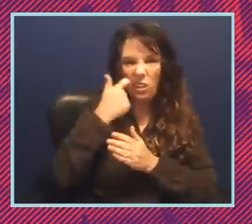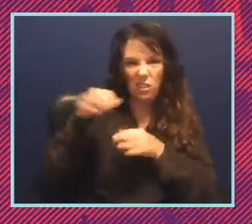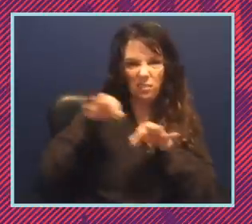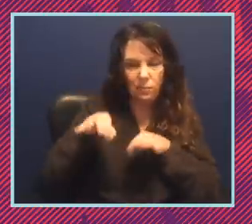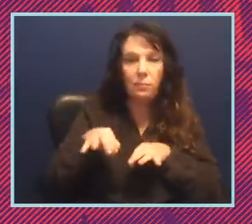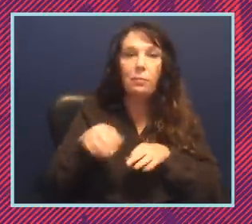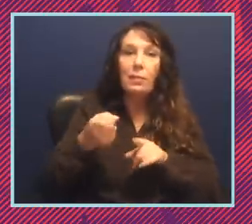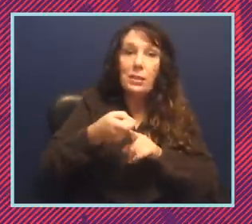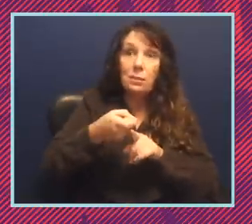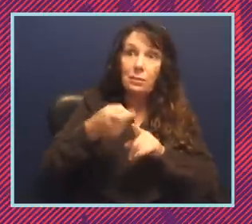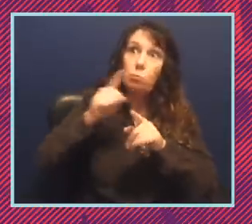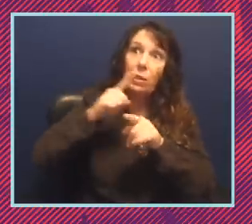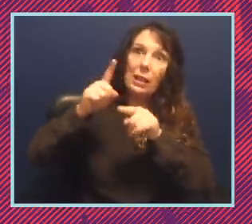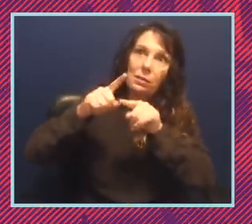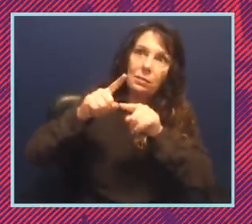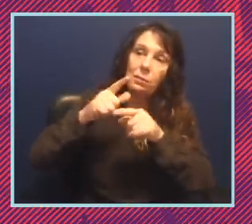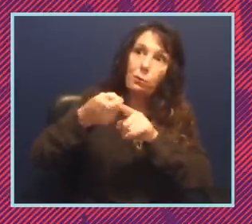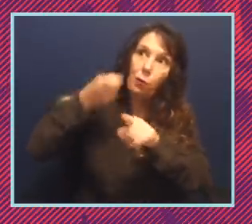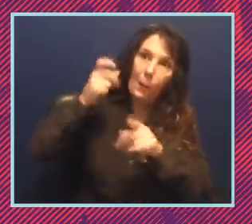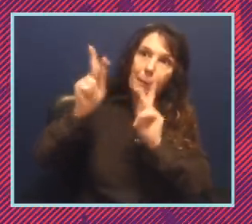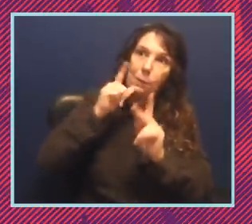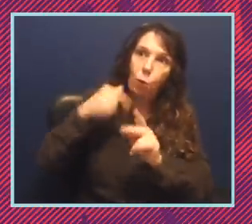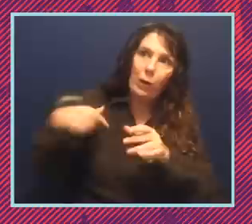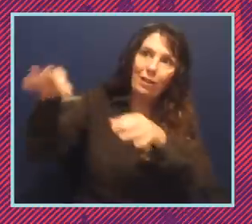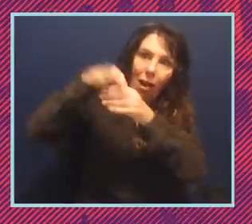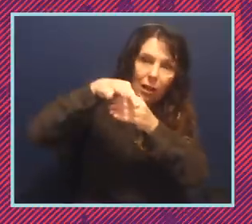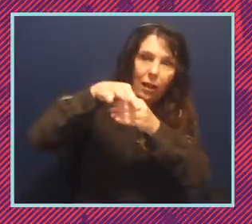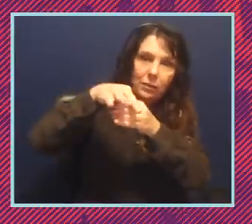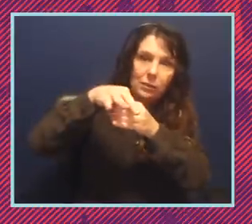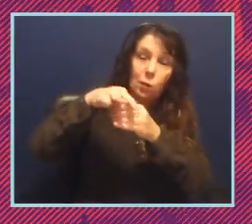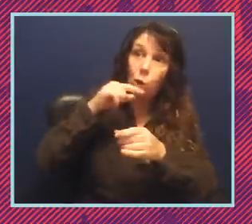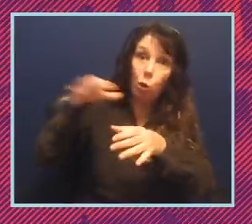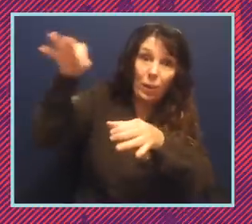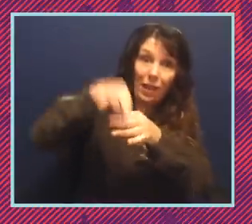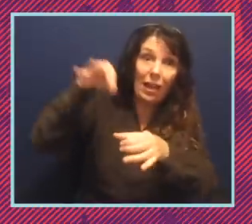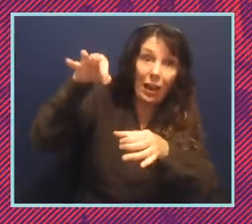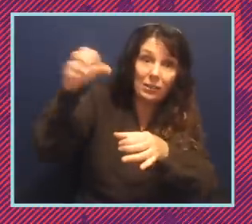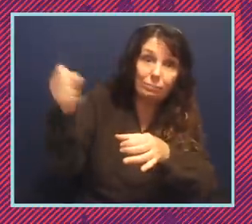that we elect and who we elect depends through a large degree on these political maps um that are